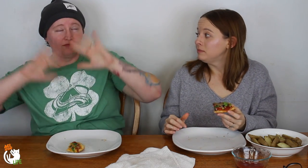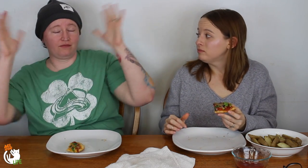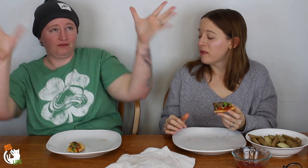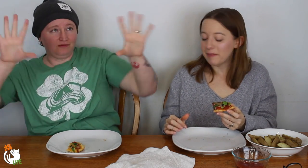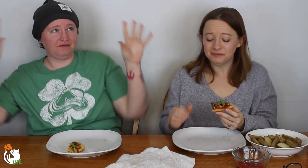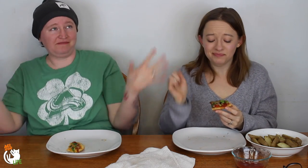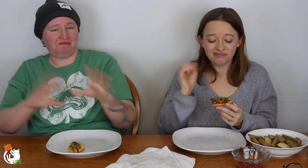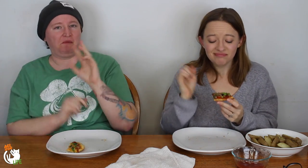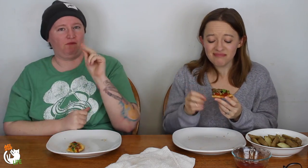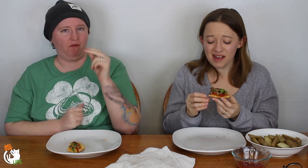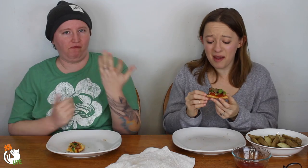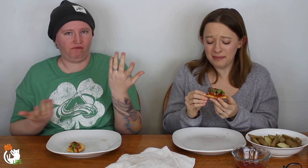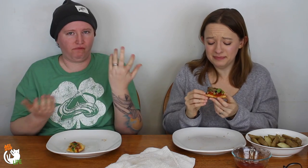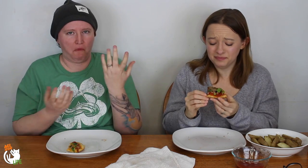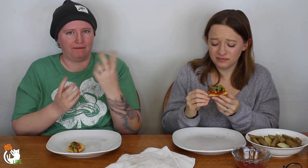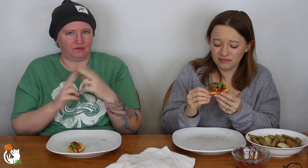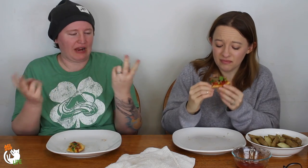They didn't have to have a bunch of fancy hoo ha things.